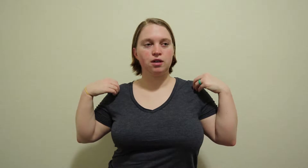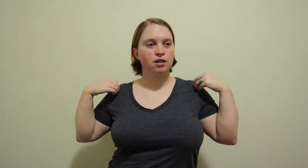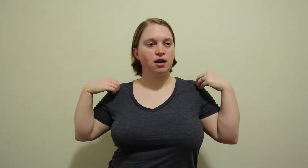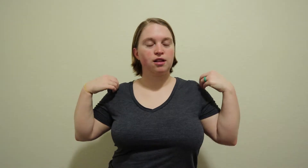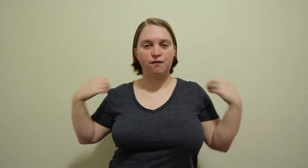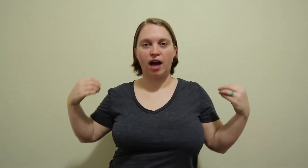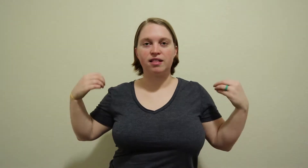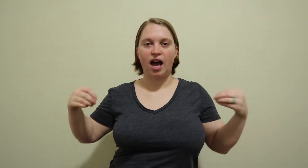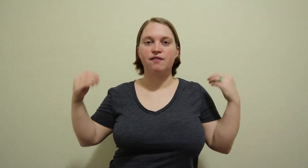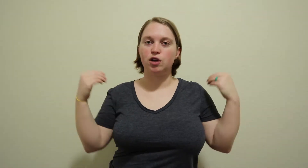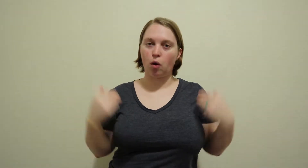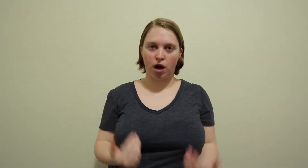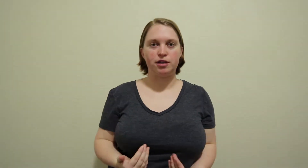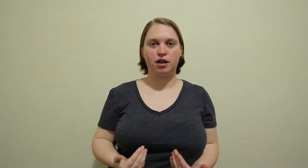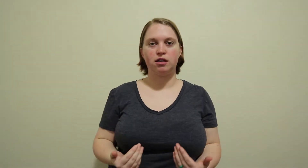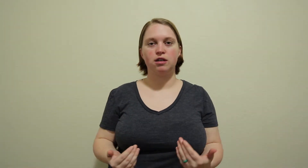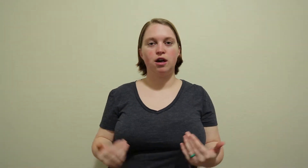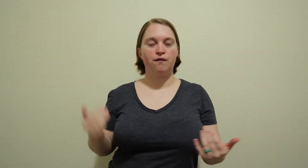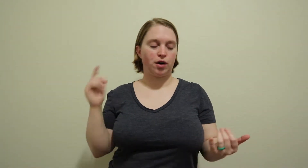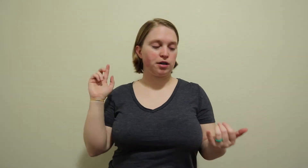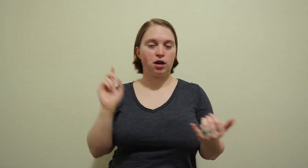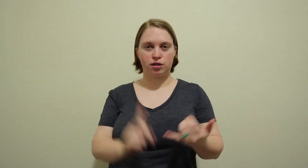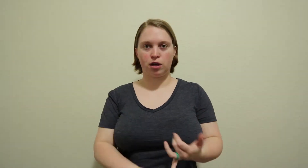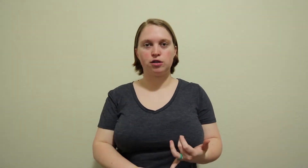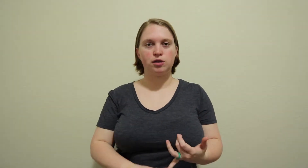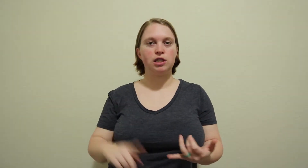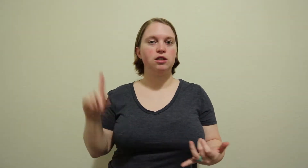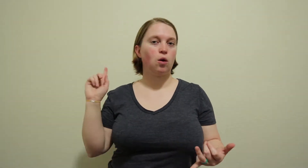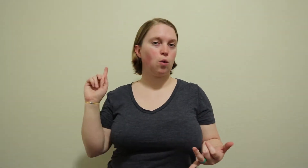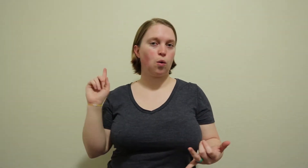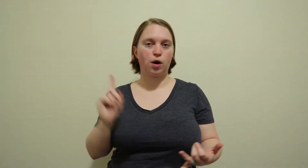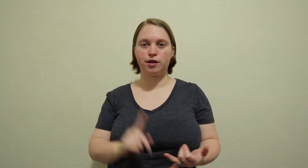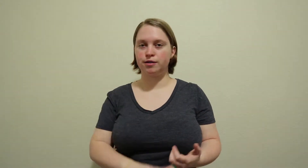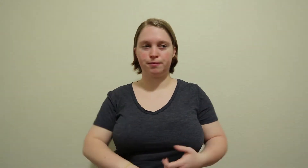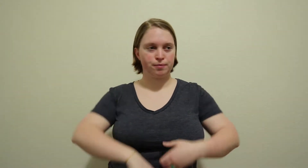fact I had to go under for a surgery or